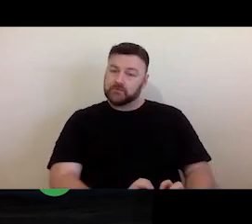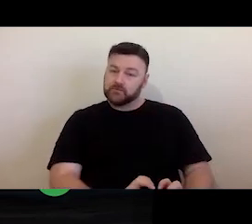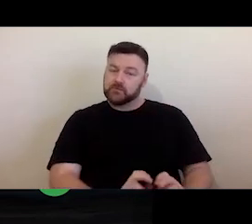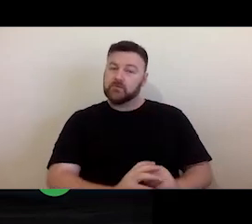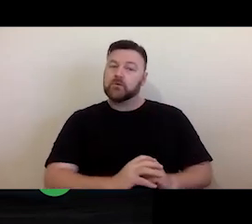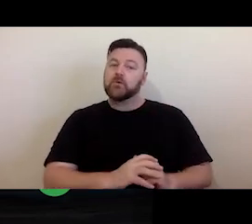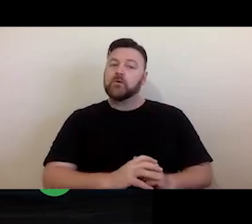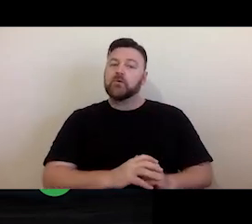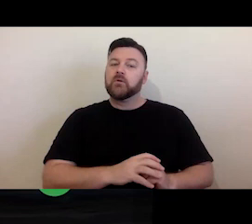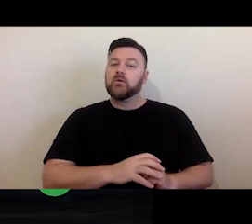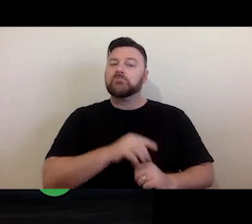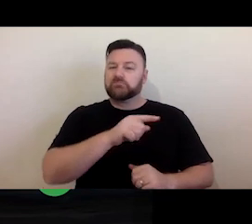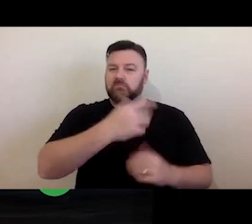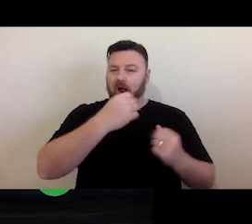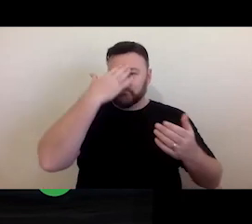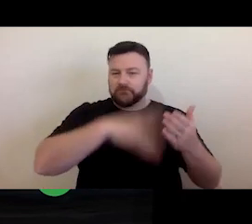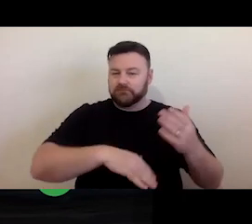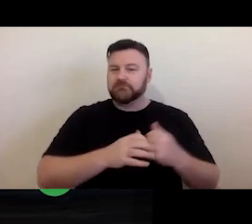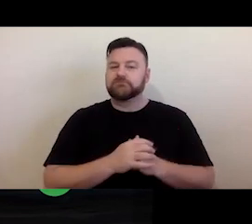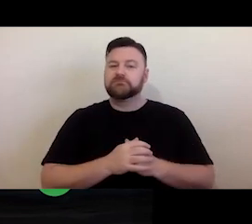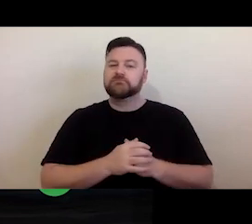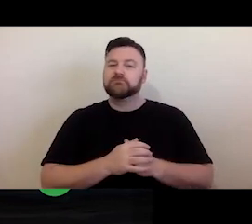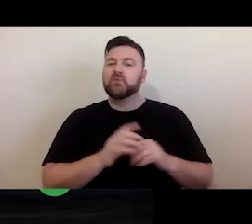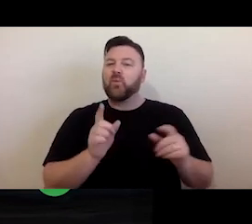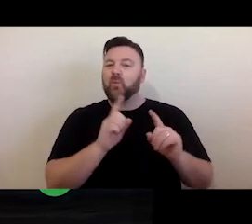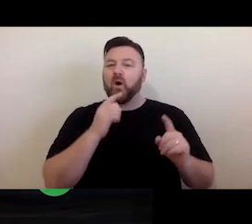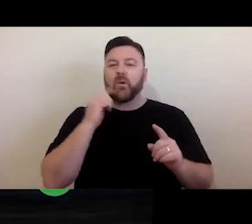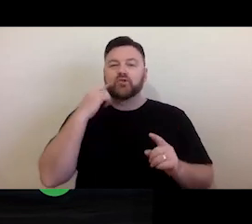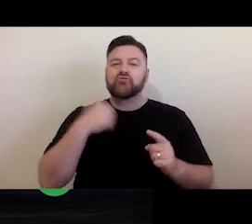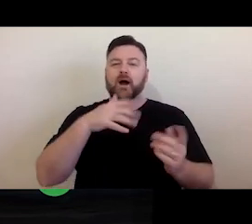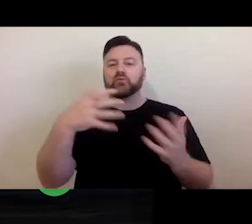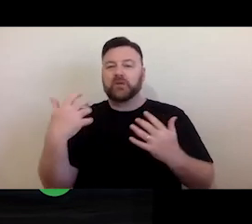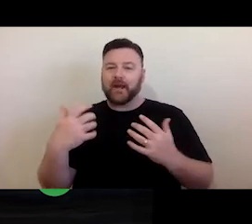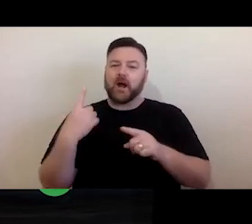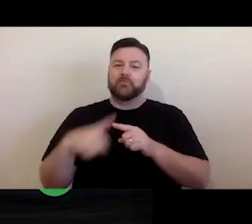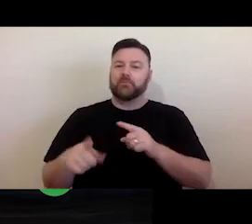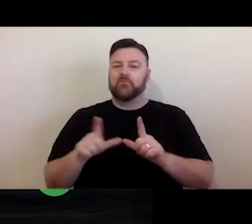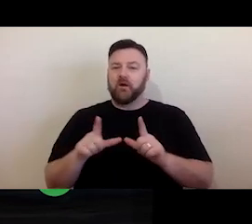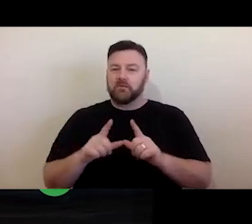experiences creators have when securing copyright licences. Now,